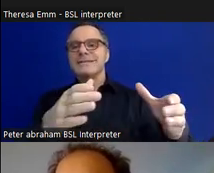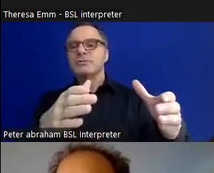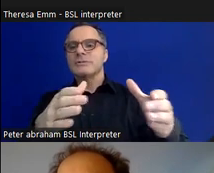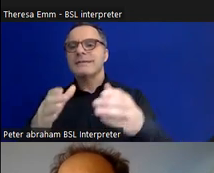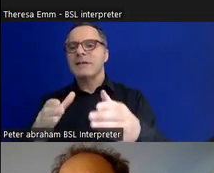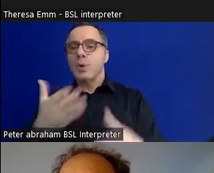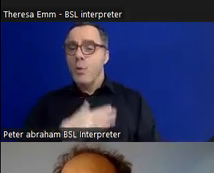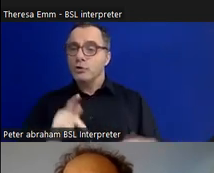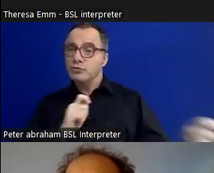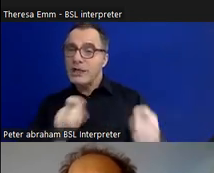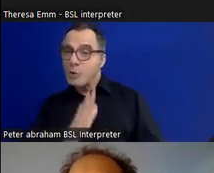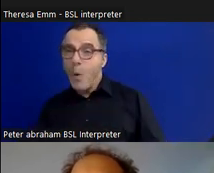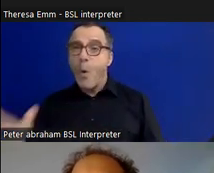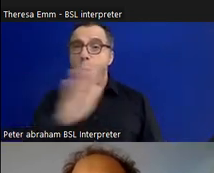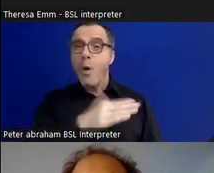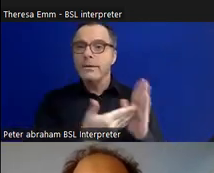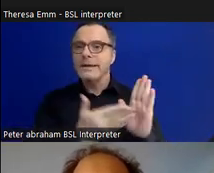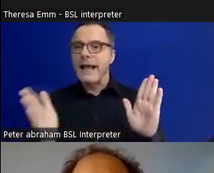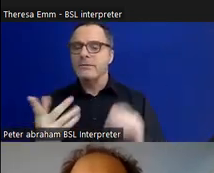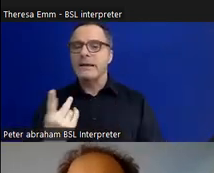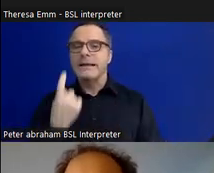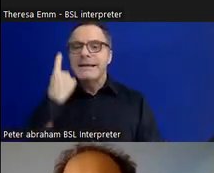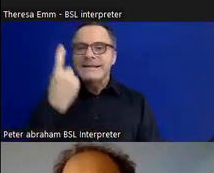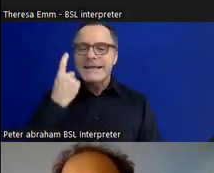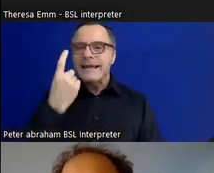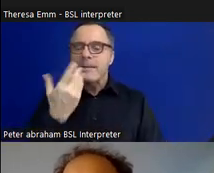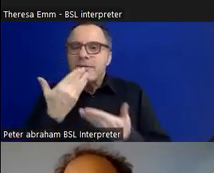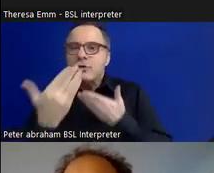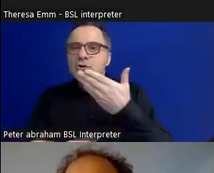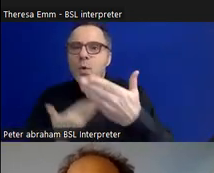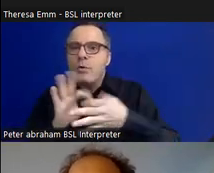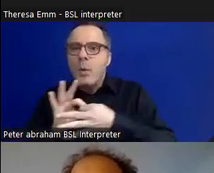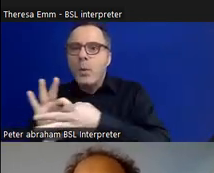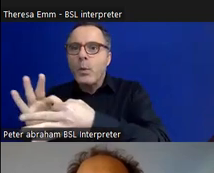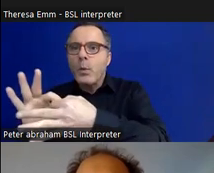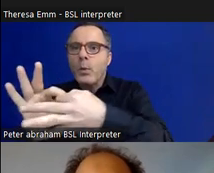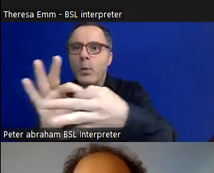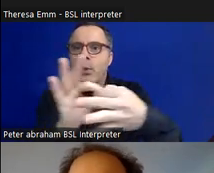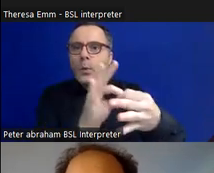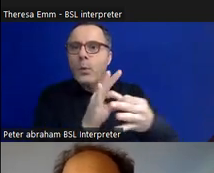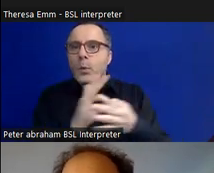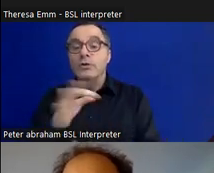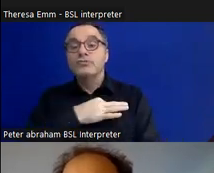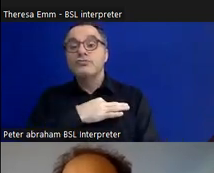and thinking about threading and telling stories that represent lots of different groups of people,